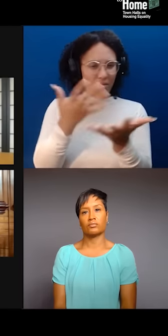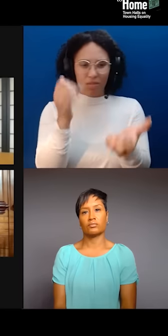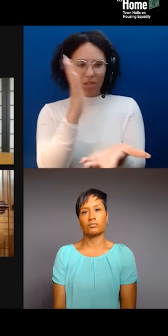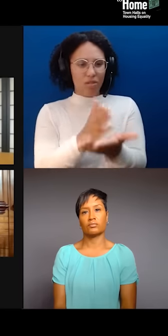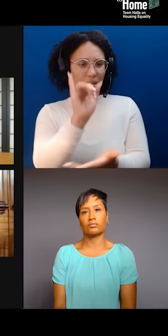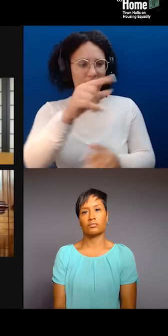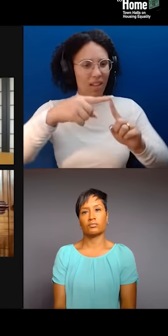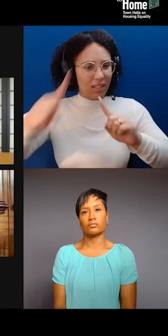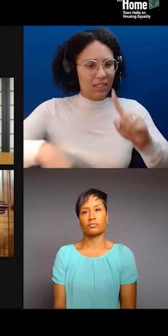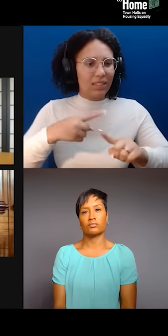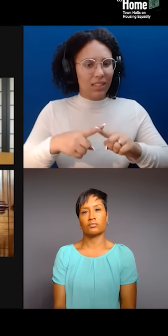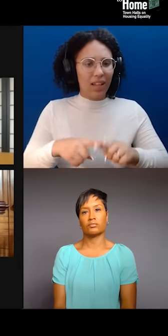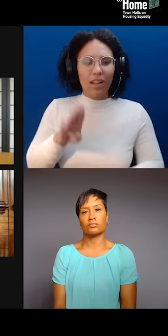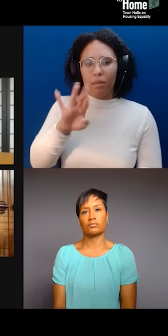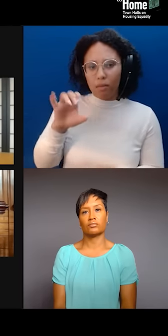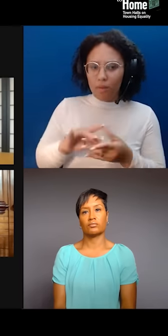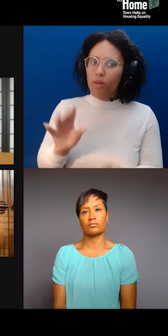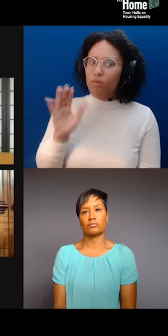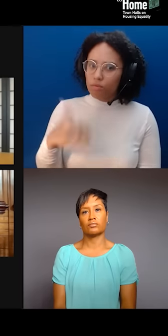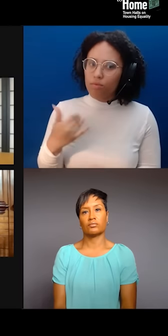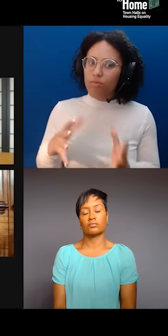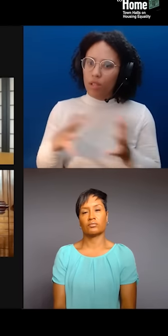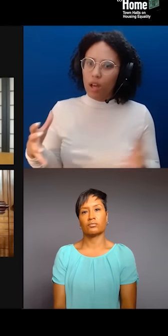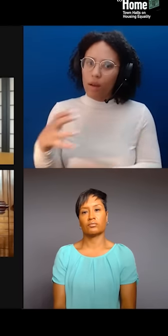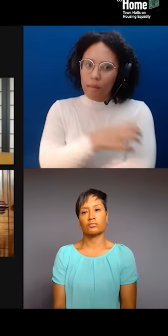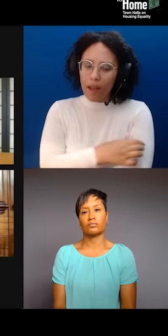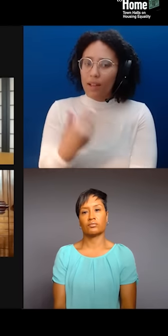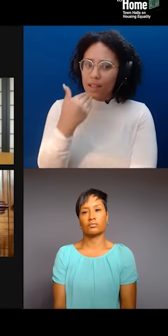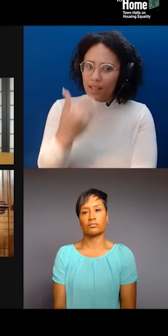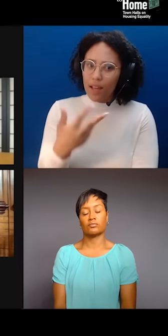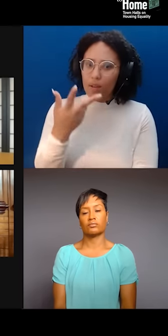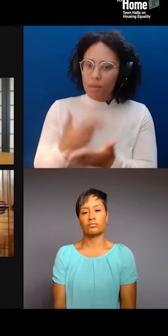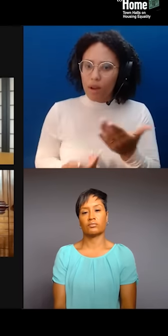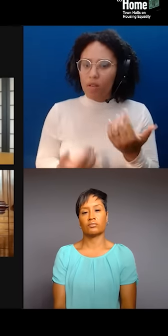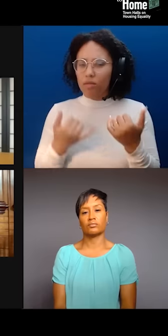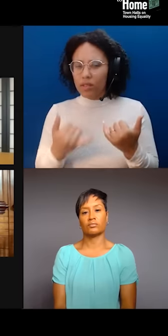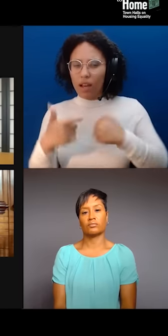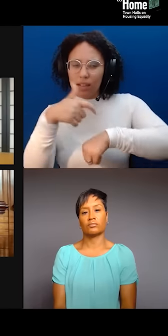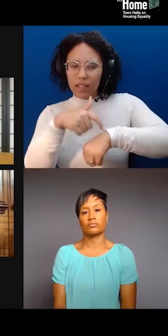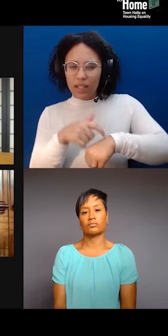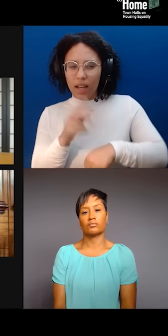I think we have maybe 15 minutes, and I'm looking at my stack of questions here,